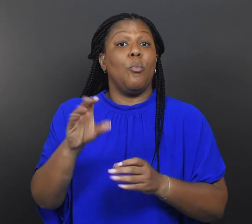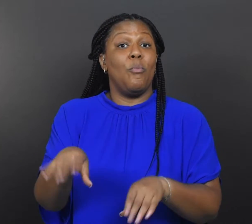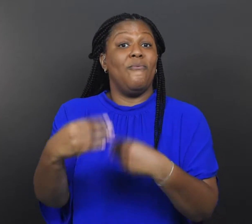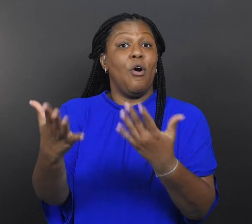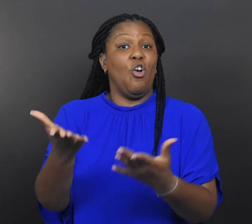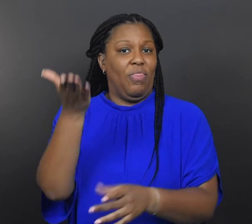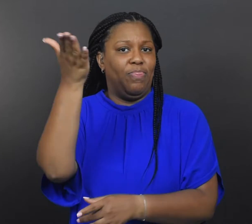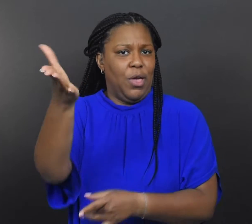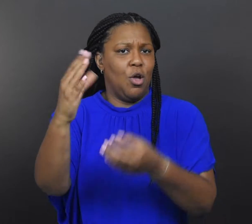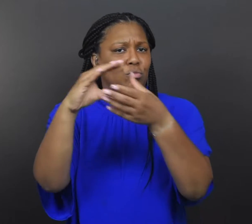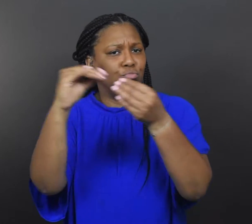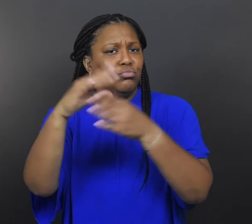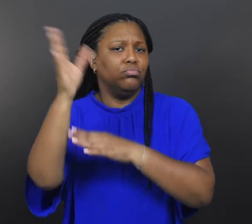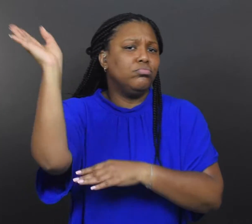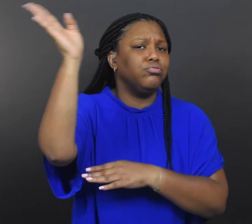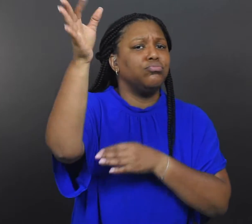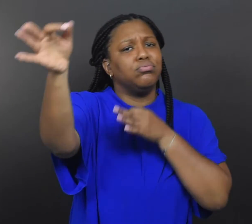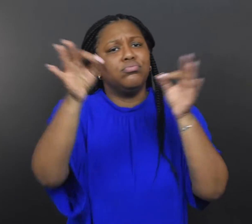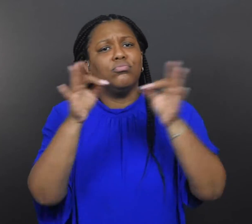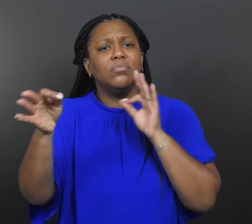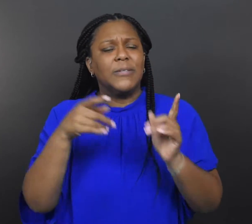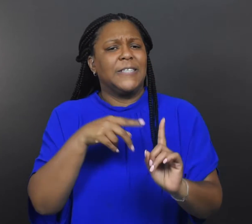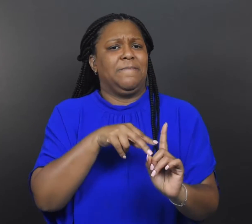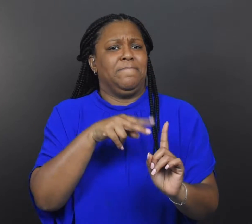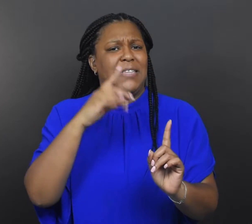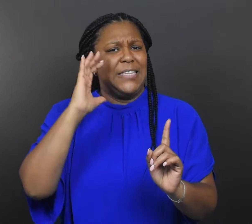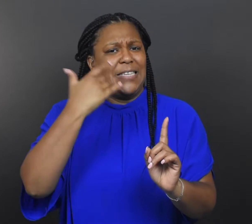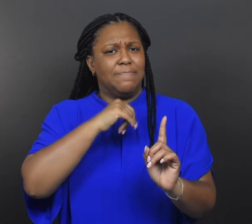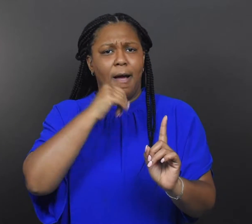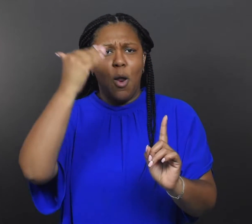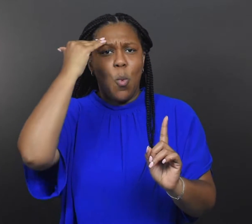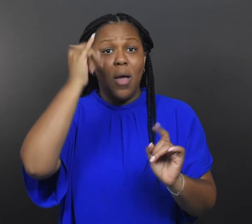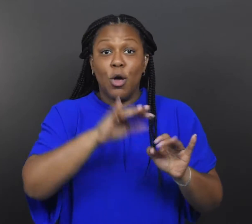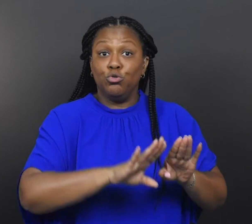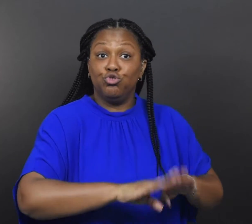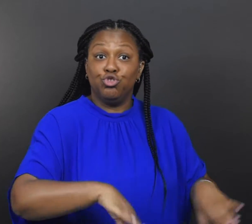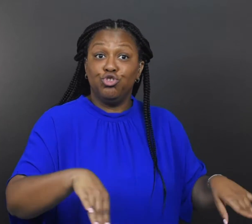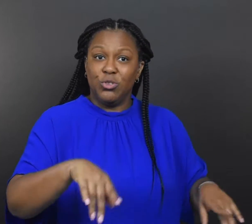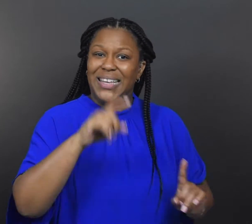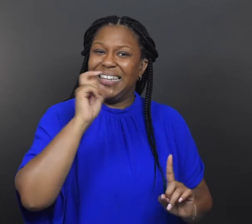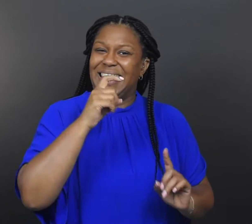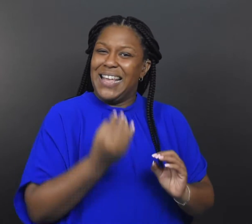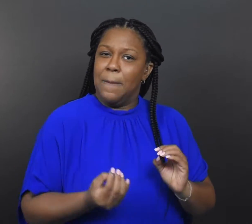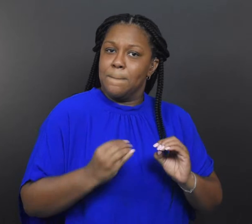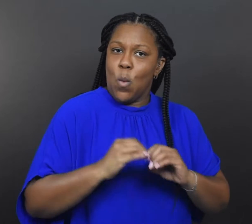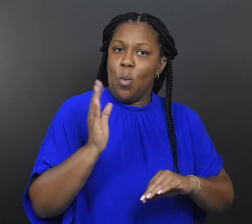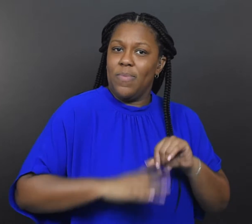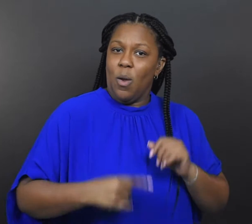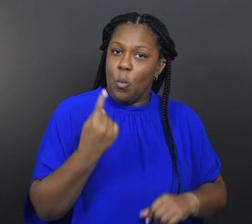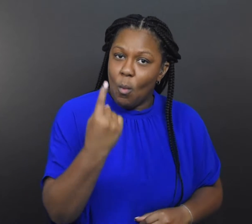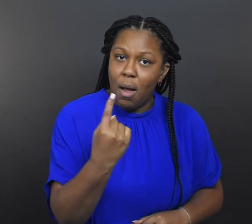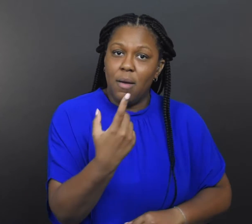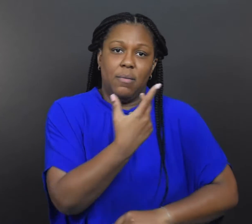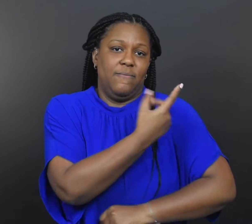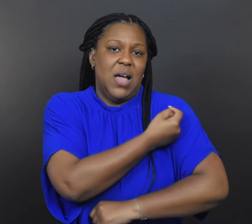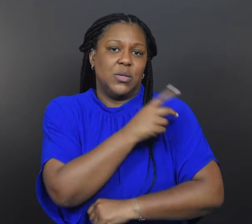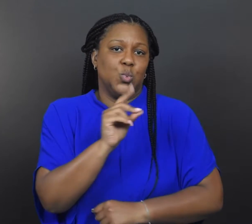there spoke of being unaware that children needed more than one vaccine dose.